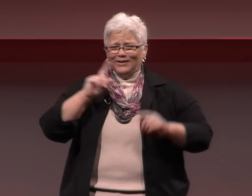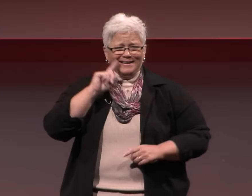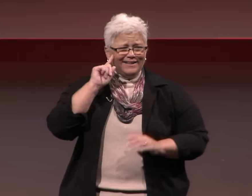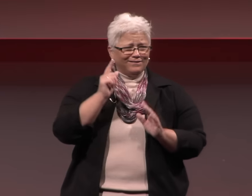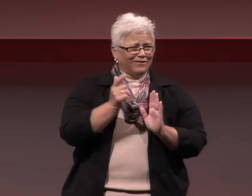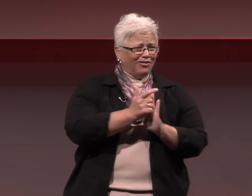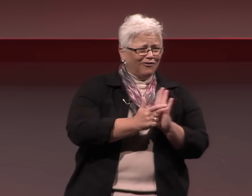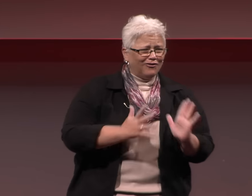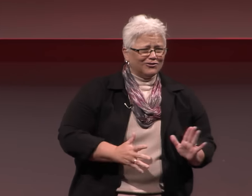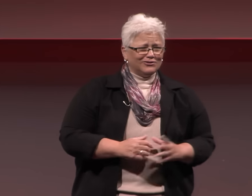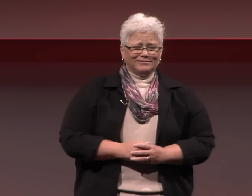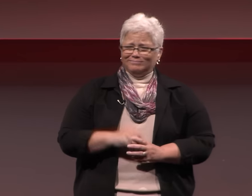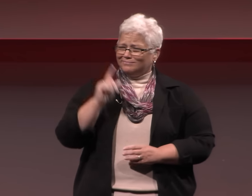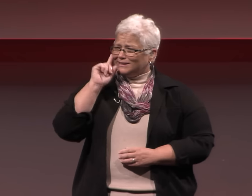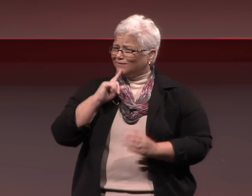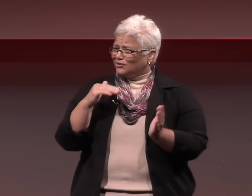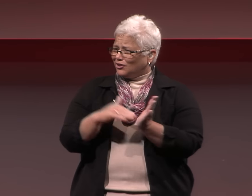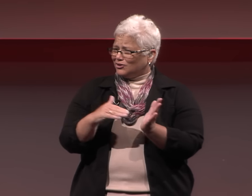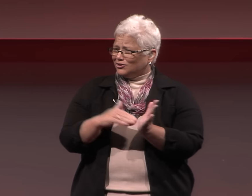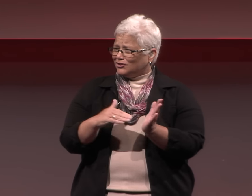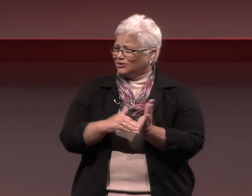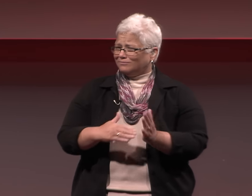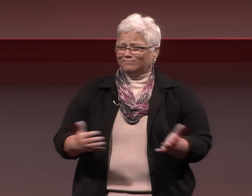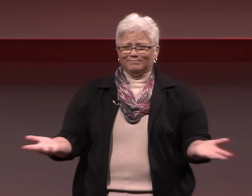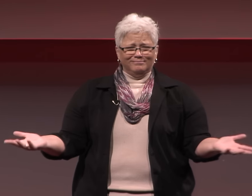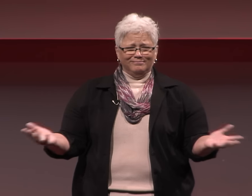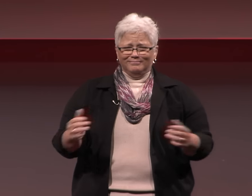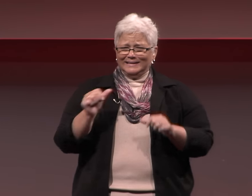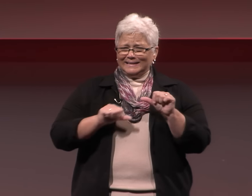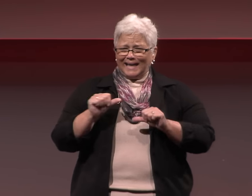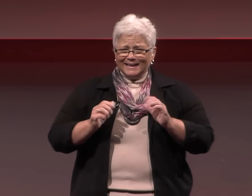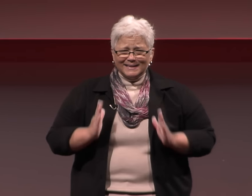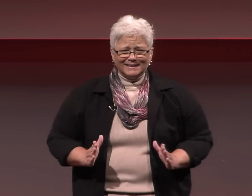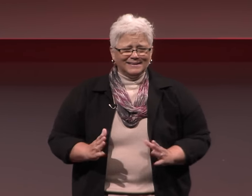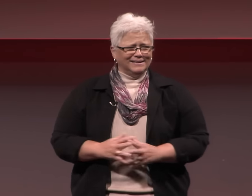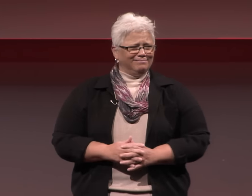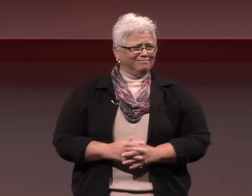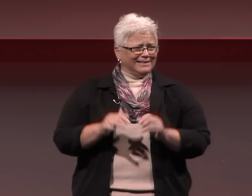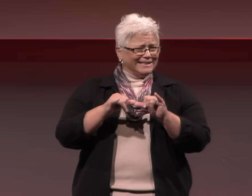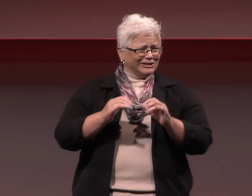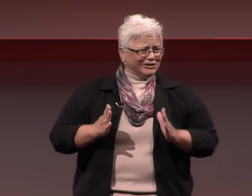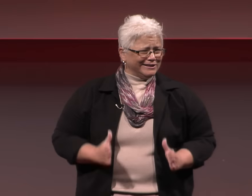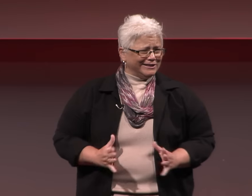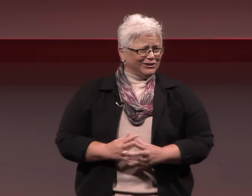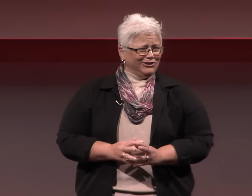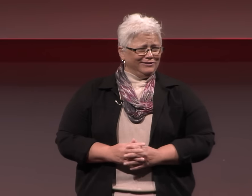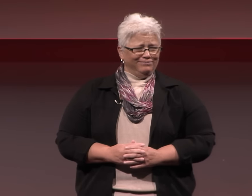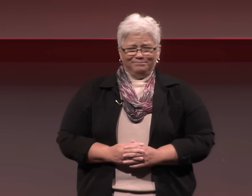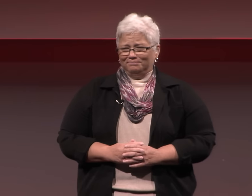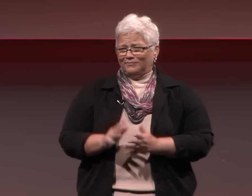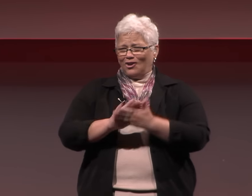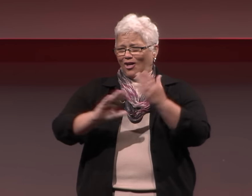We have successful Deaf attorneys, Deaf doctors, scientists, engineers,